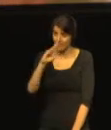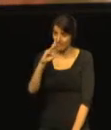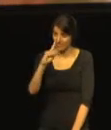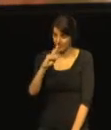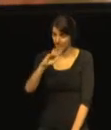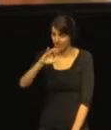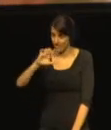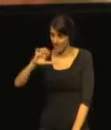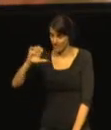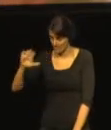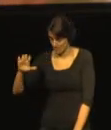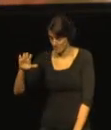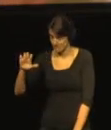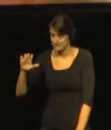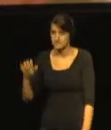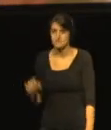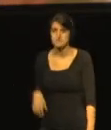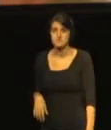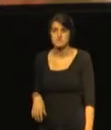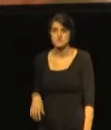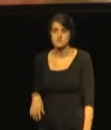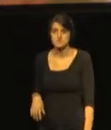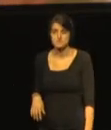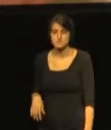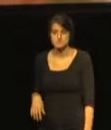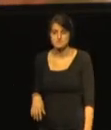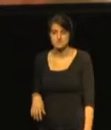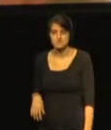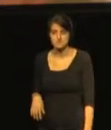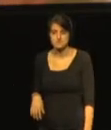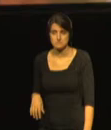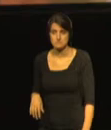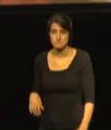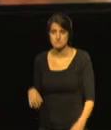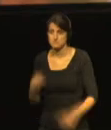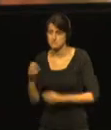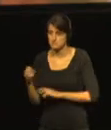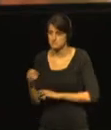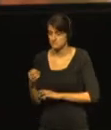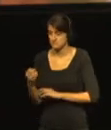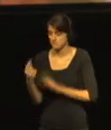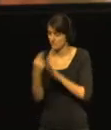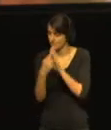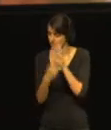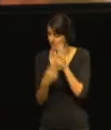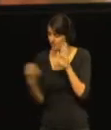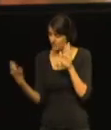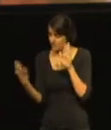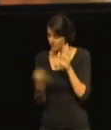We chose some of the most important indicators and we made a questionnaire, which we